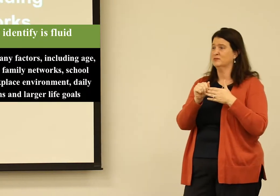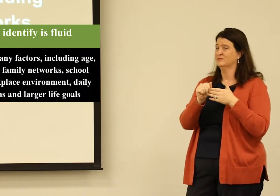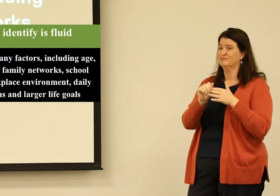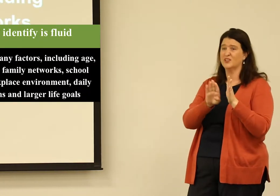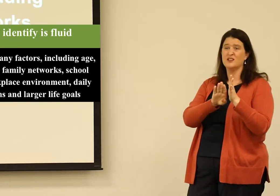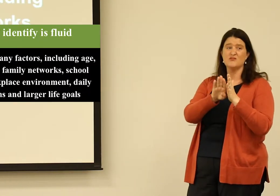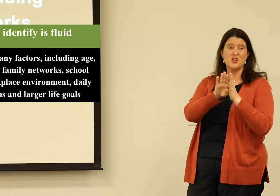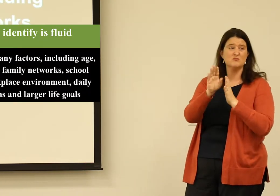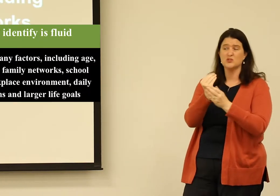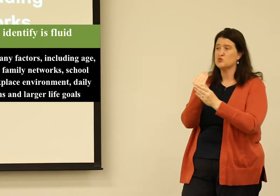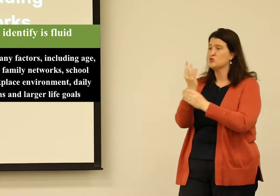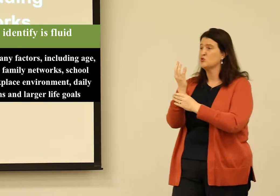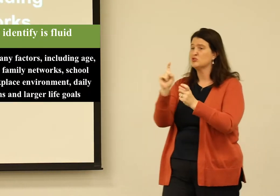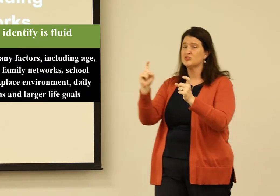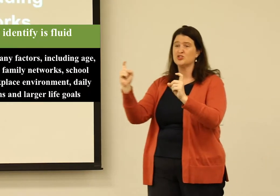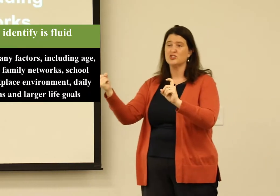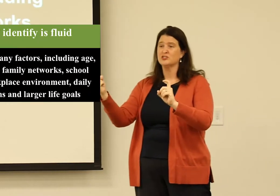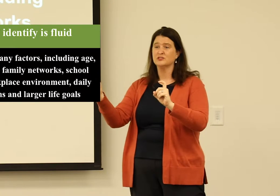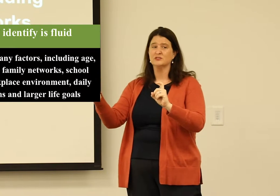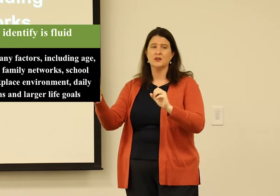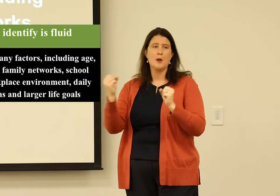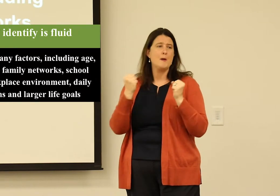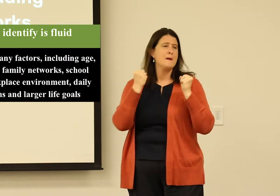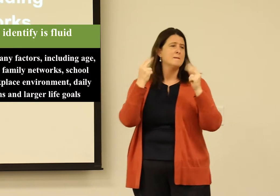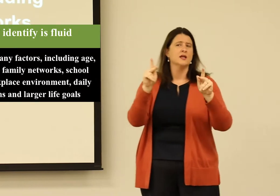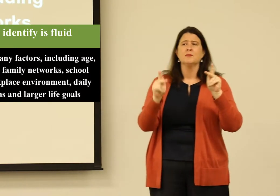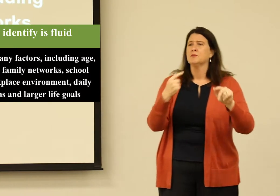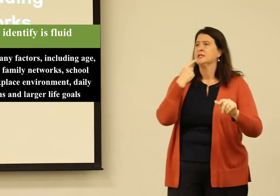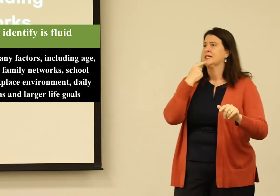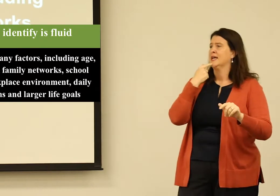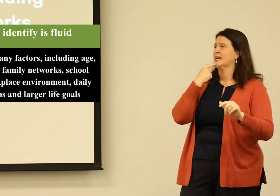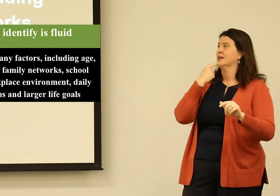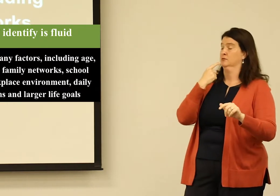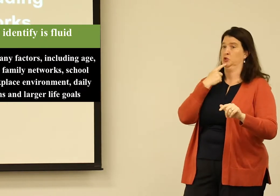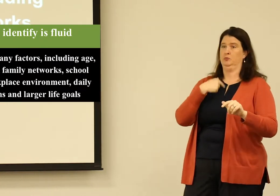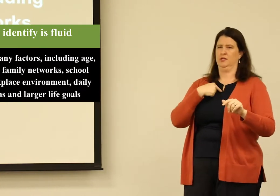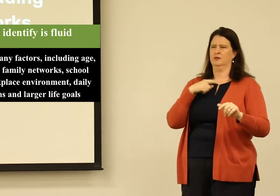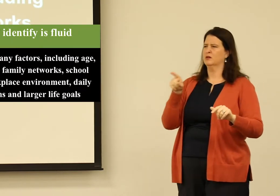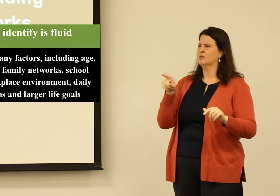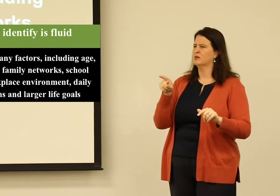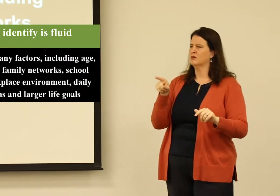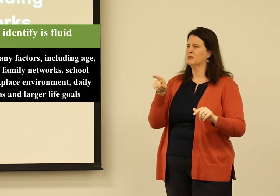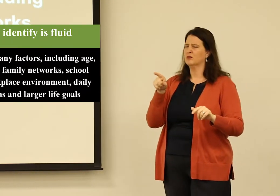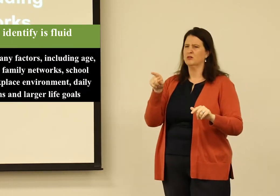You have to understand that the deaf identity is fluid. It develops, it grows, it changes. A number of different people